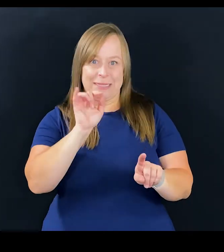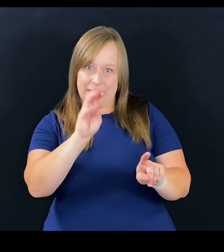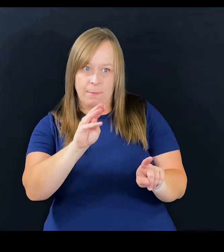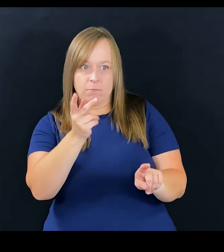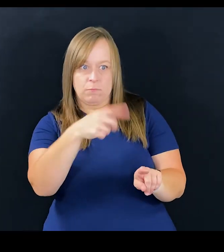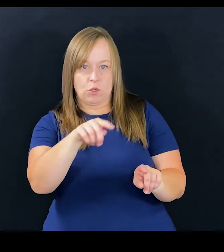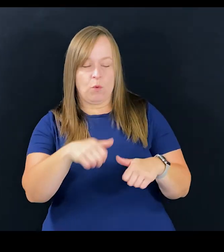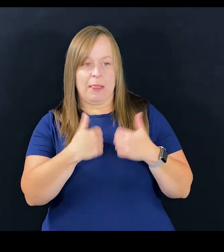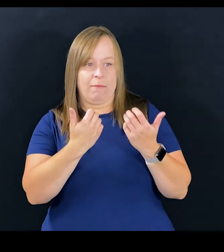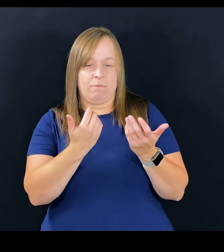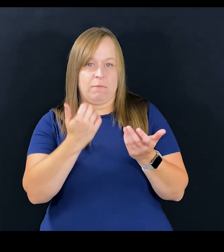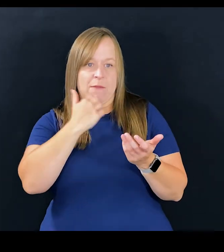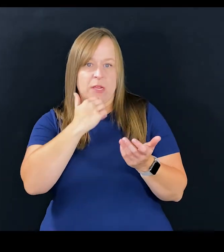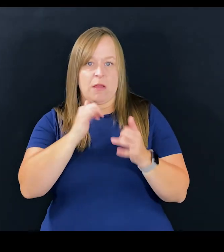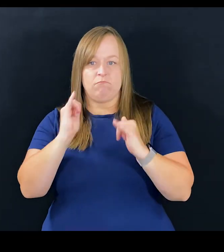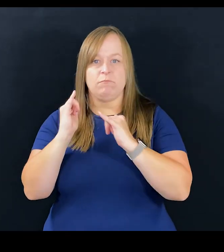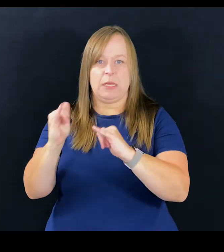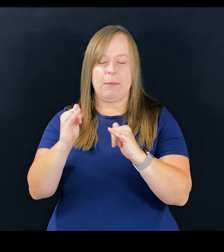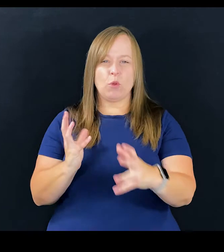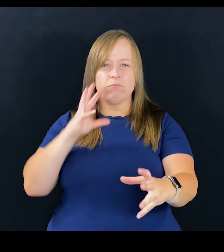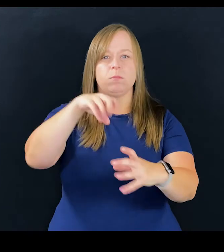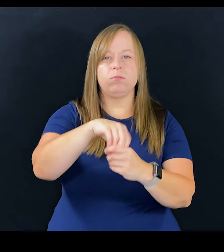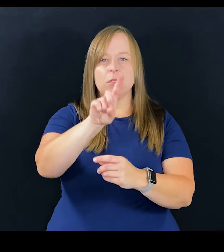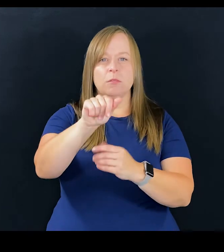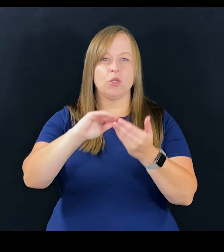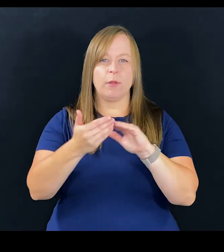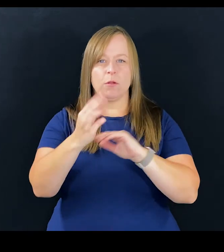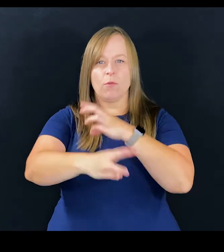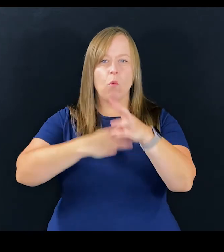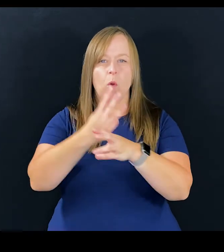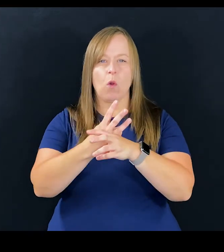Tim, you guys live it every day, we live it every day, we're immersed in the disability world,